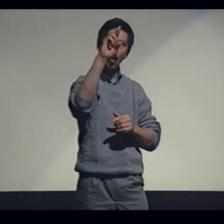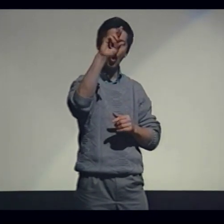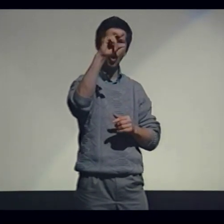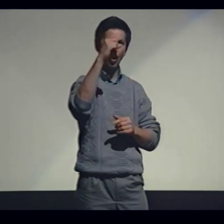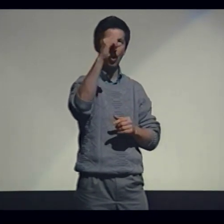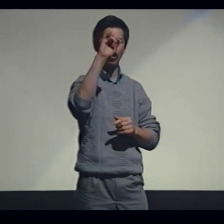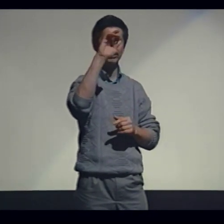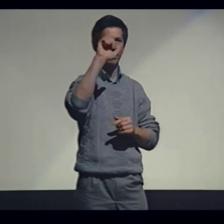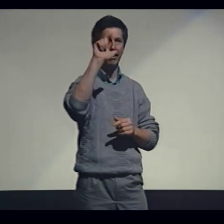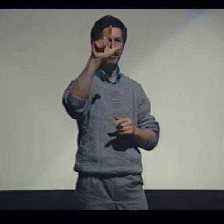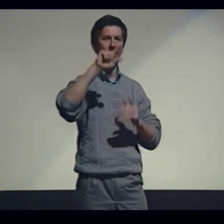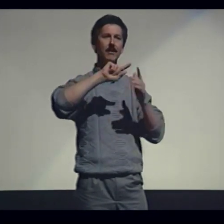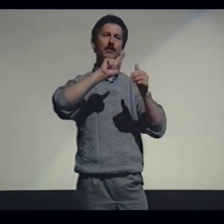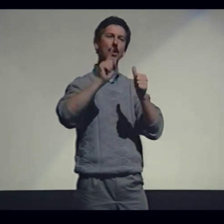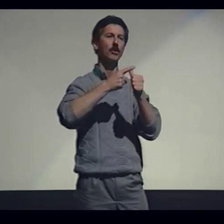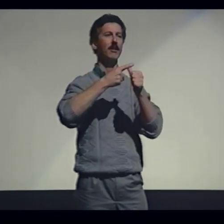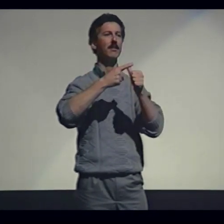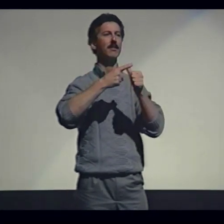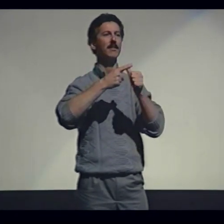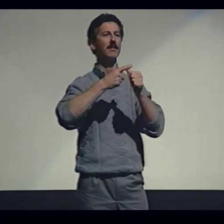original ASL poetry.